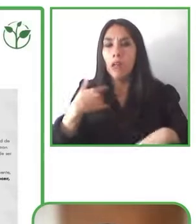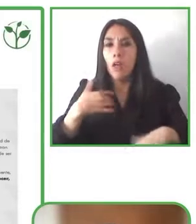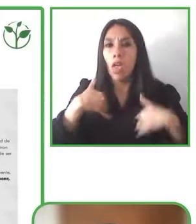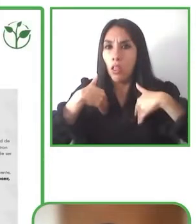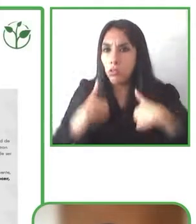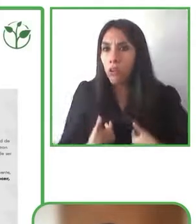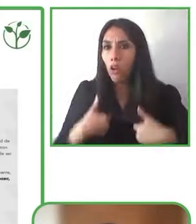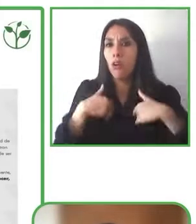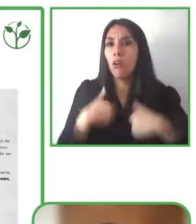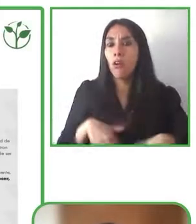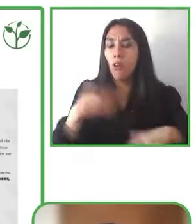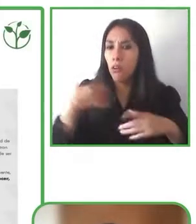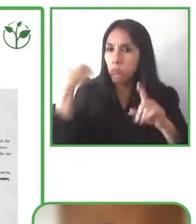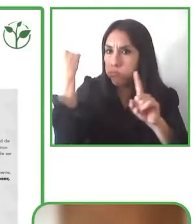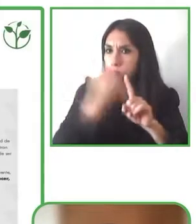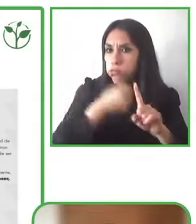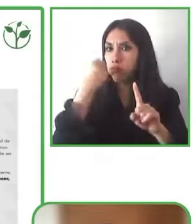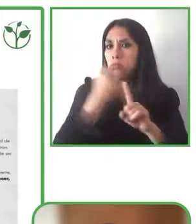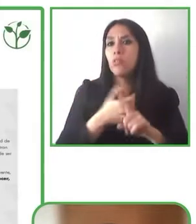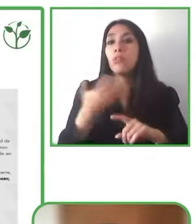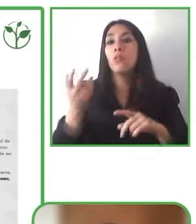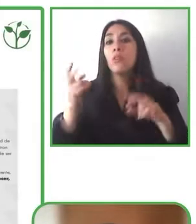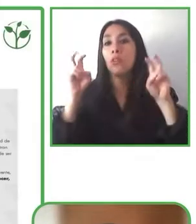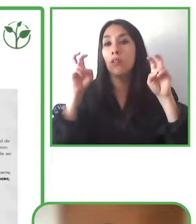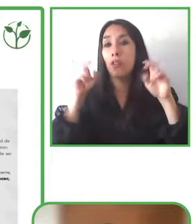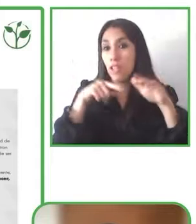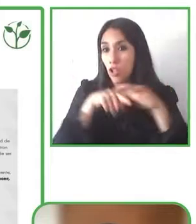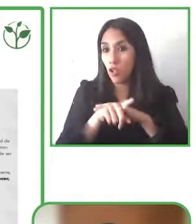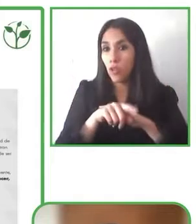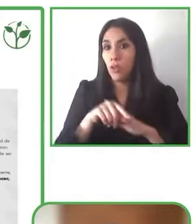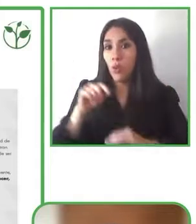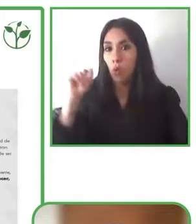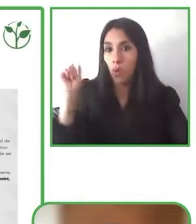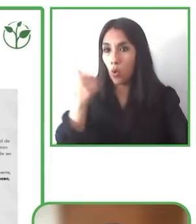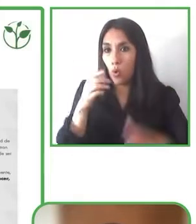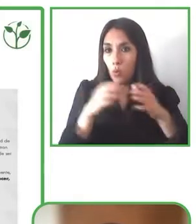issue about a complete accessibility to all the groups of people